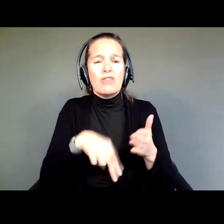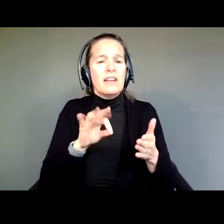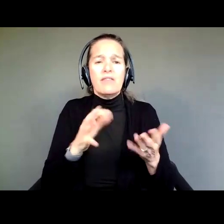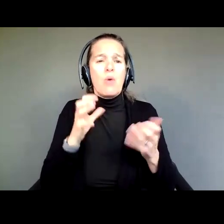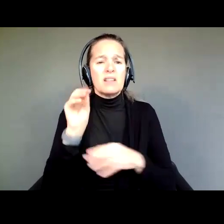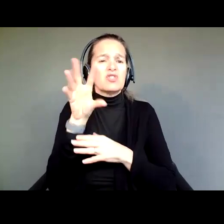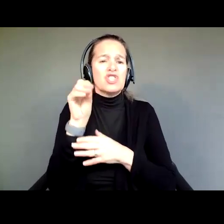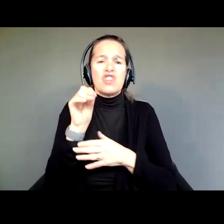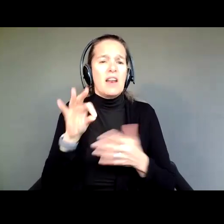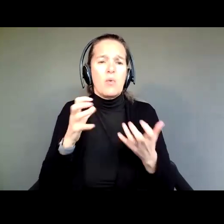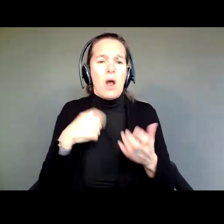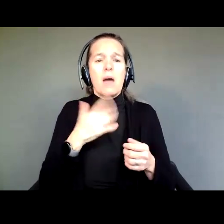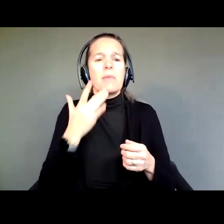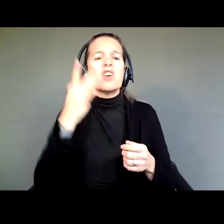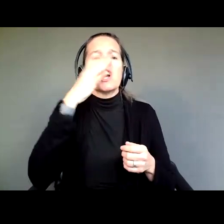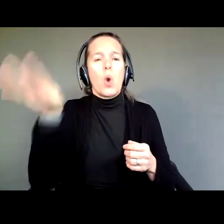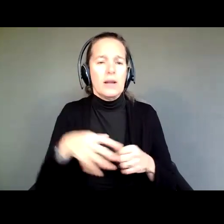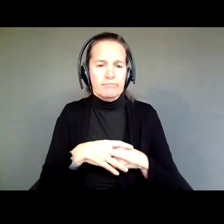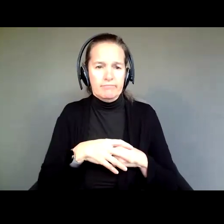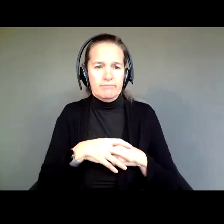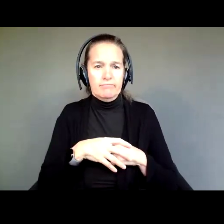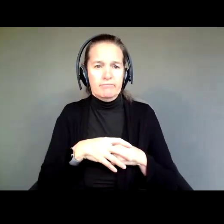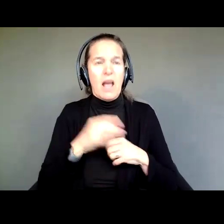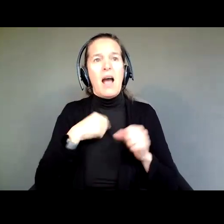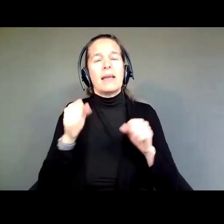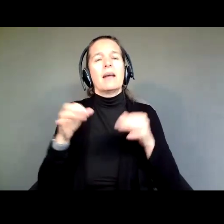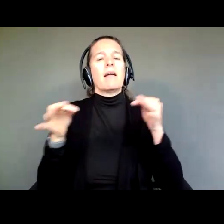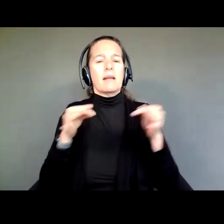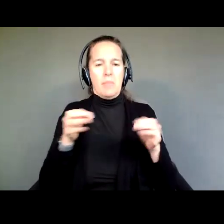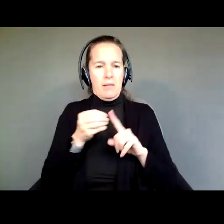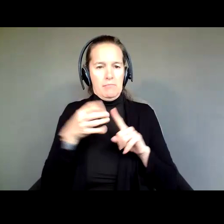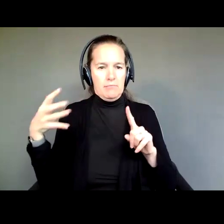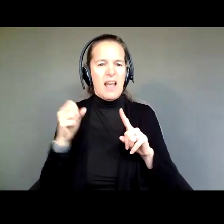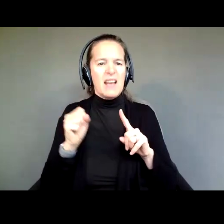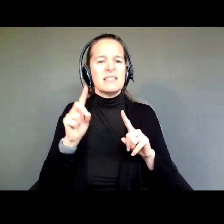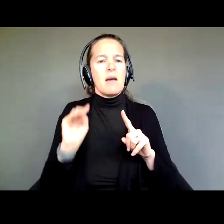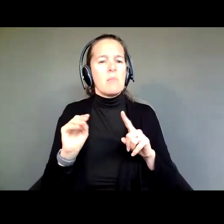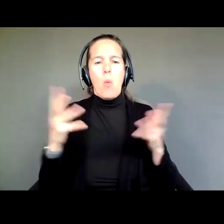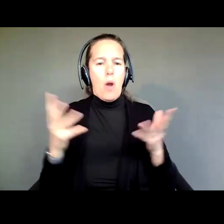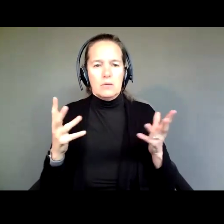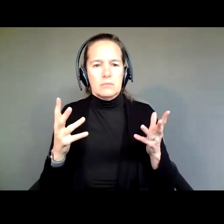I prefer if you ignore it, because I can tell you what Supported Decision Making is right now. It's getting help.